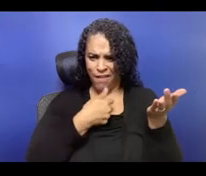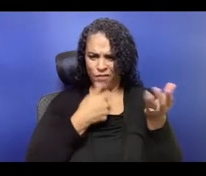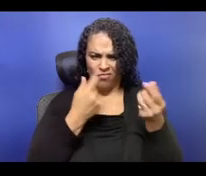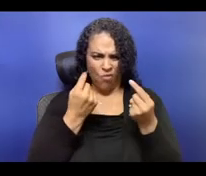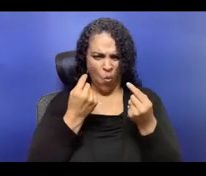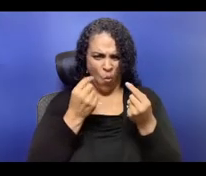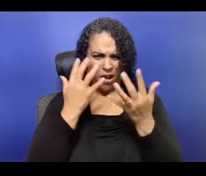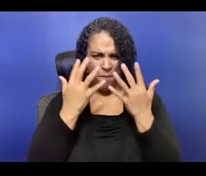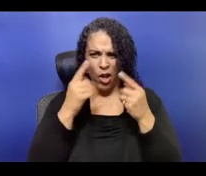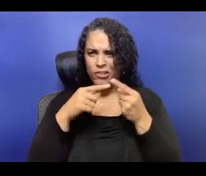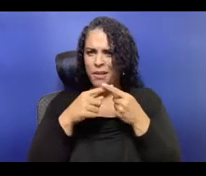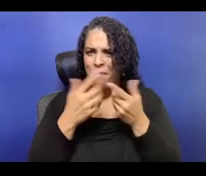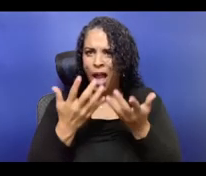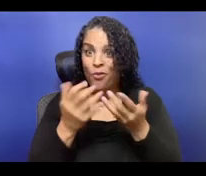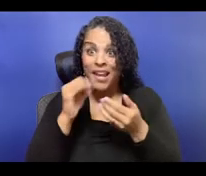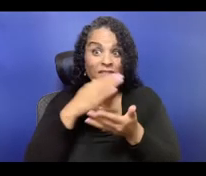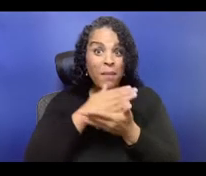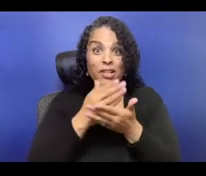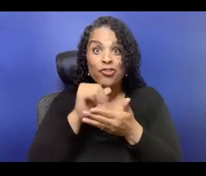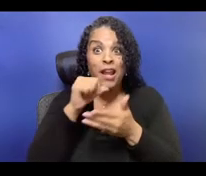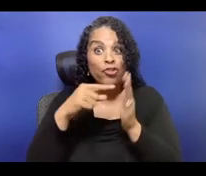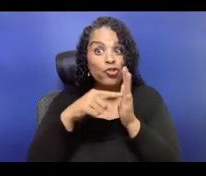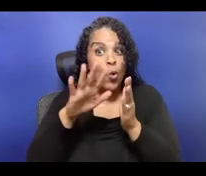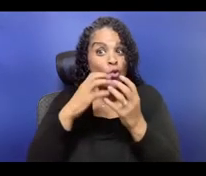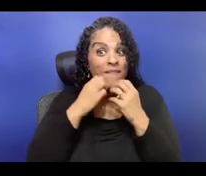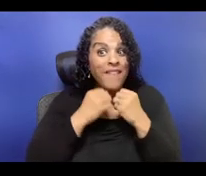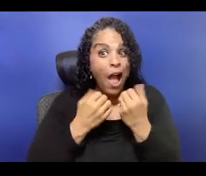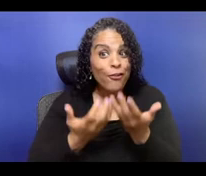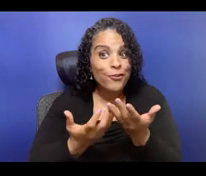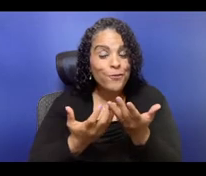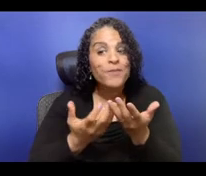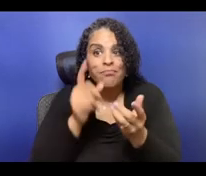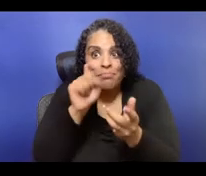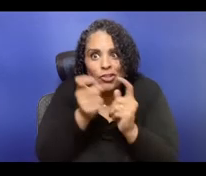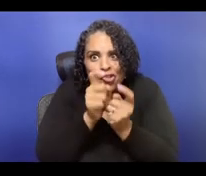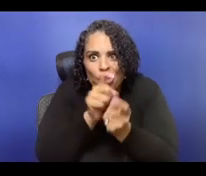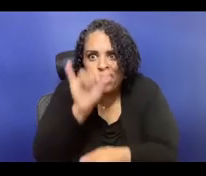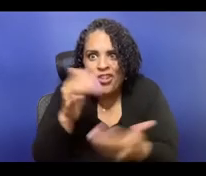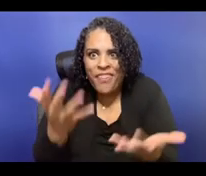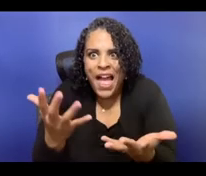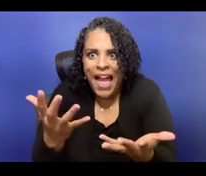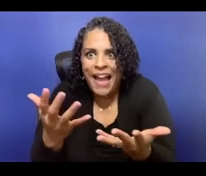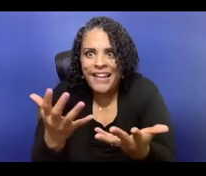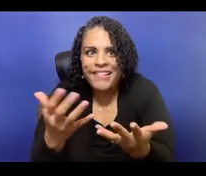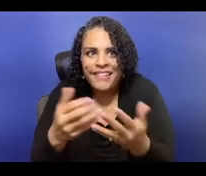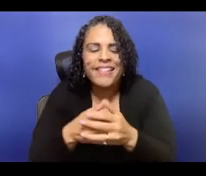you know, being held accountable to that. Yeah, and I'll riff off of that, 'cause you just reminded me of something.